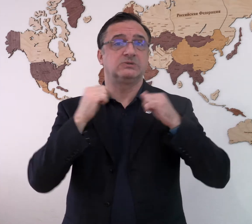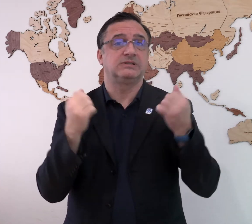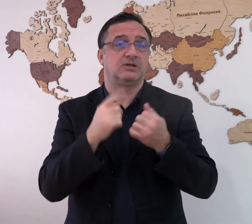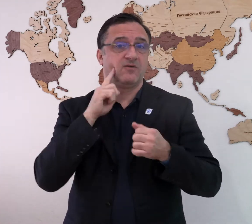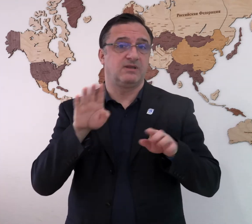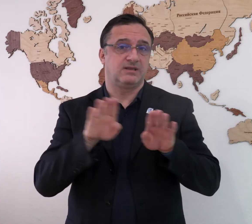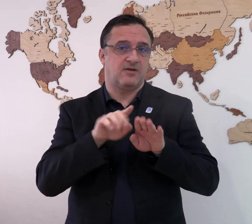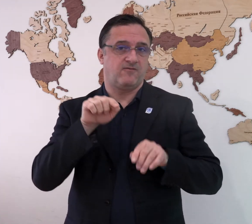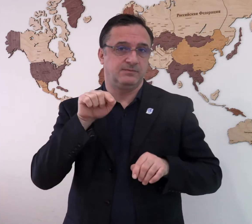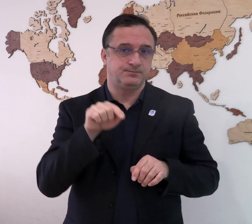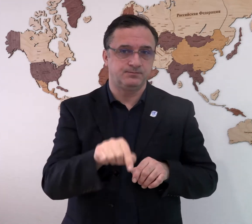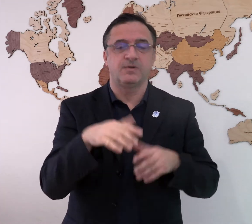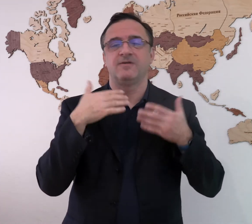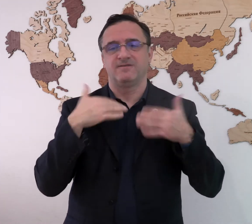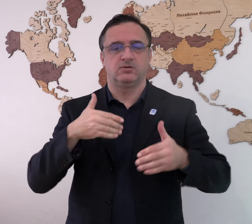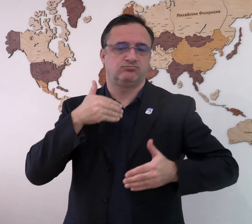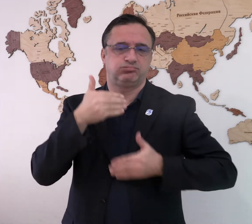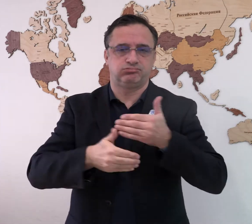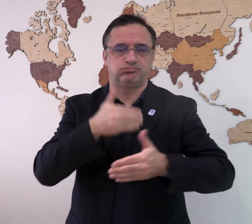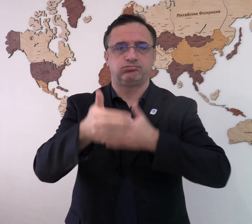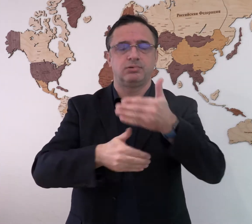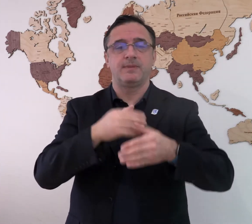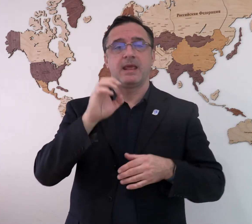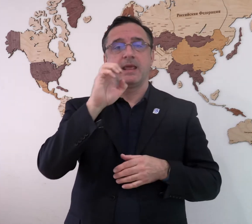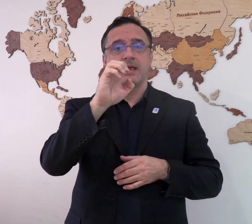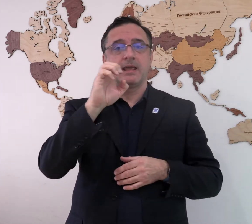(All-Russian Society of the Deaf).